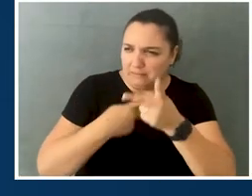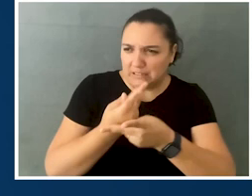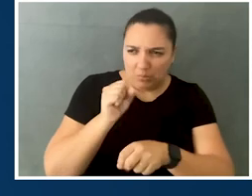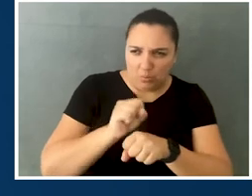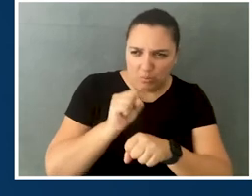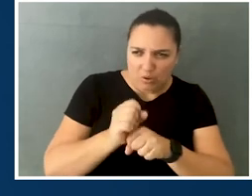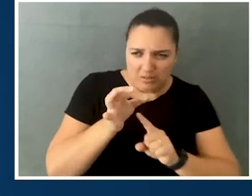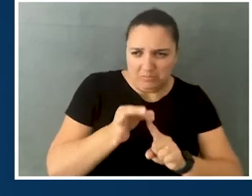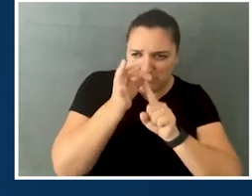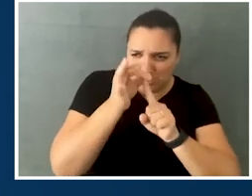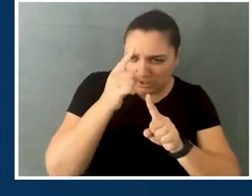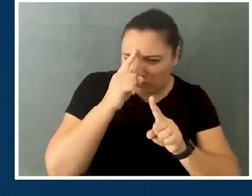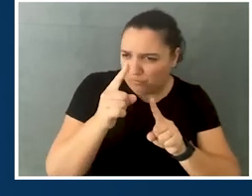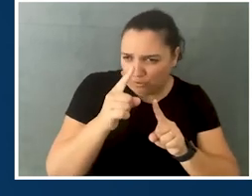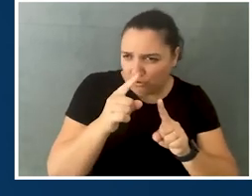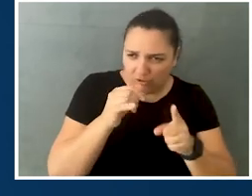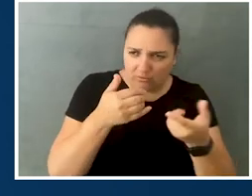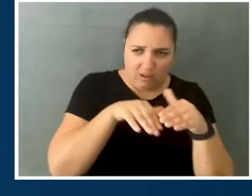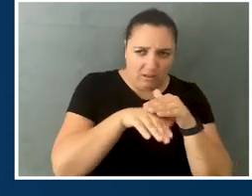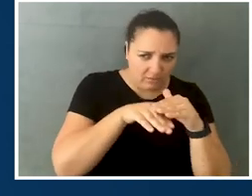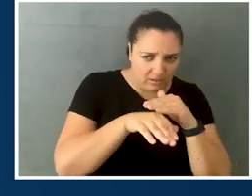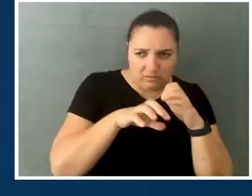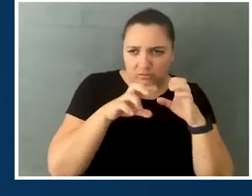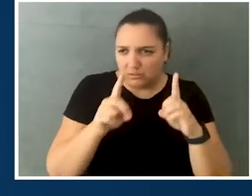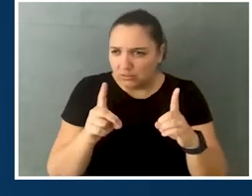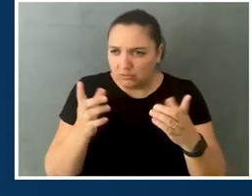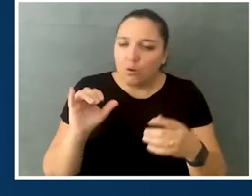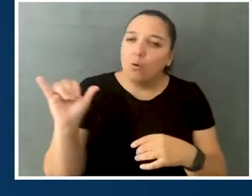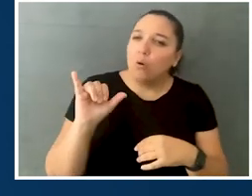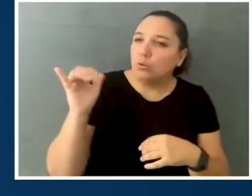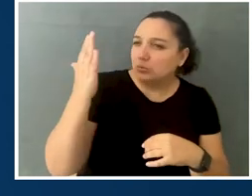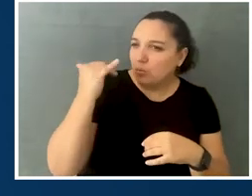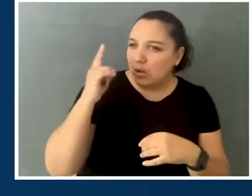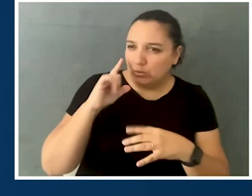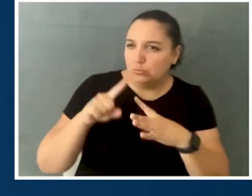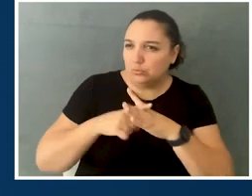for people with disabilities? And, of course, then I wanna follow up with how you started to work with Judy Heumann,